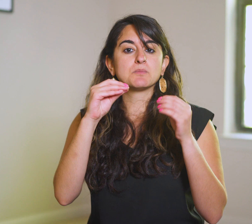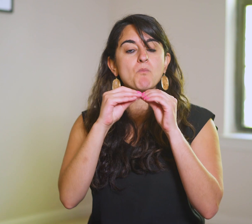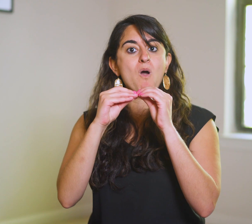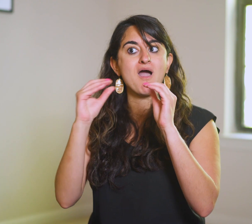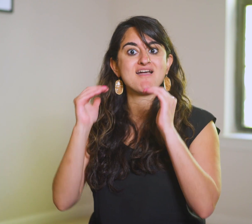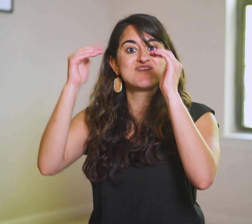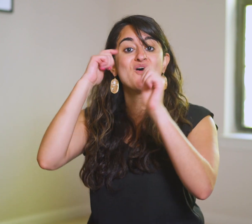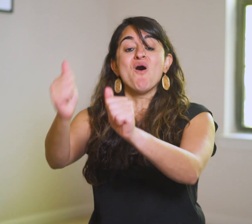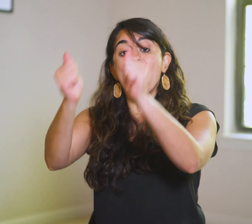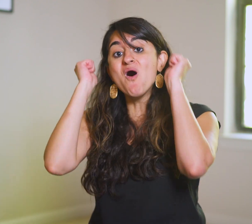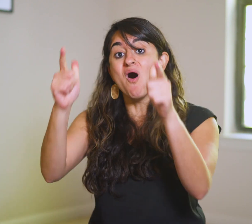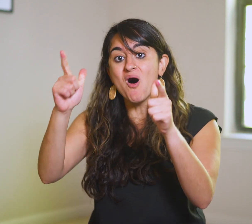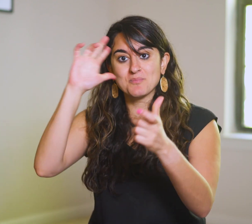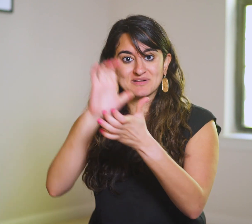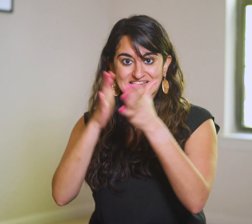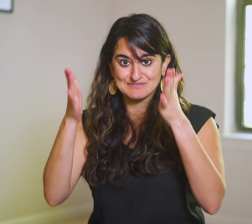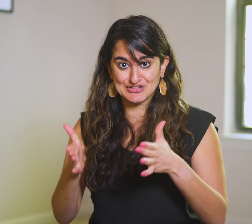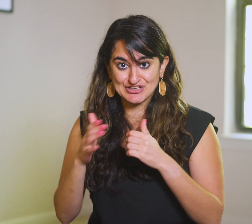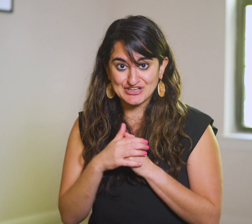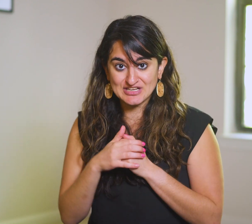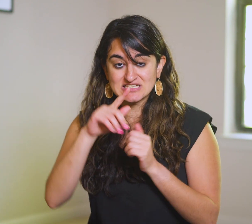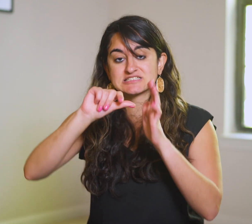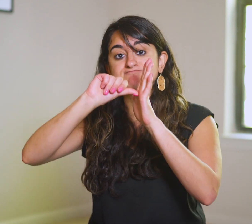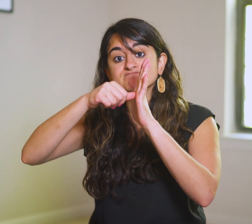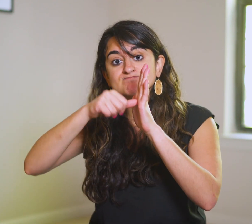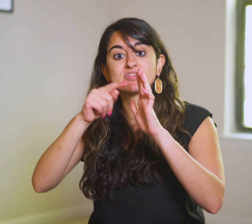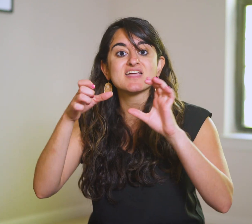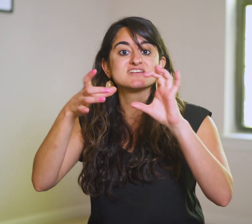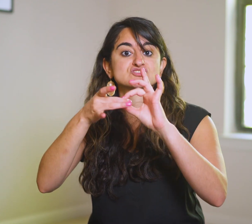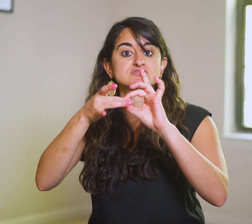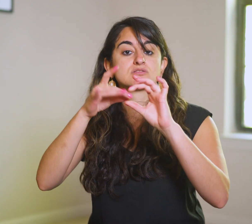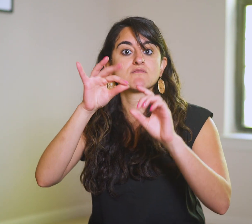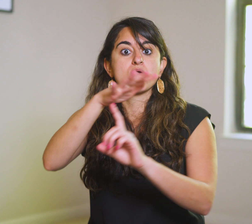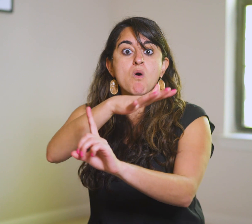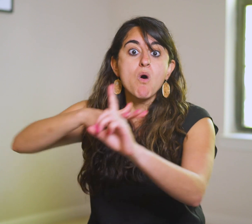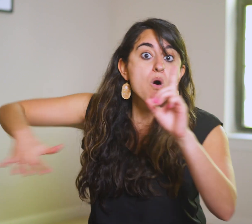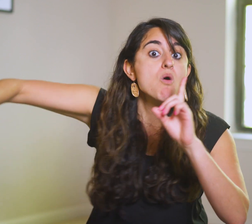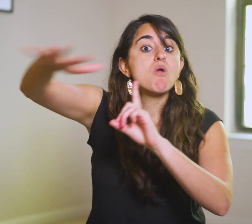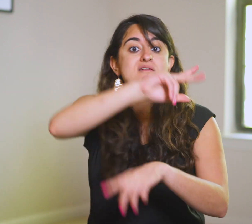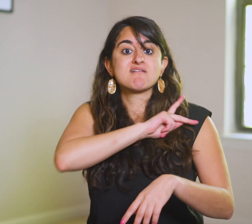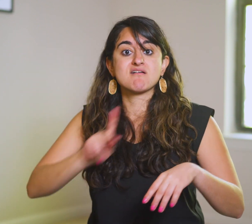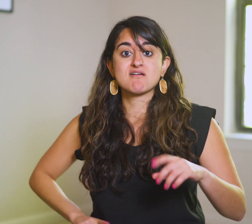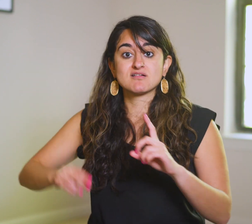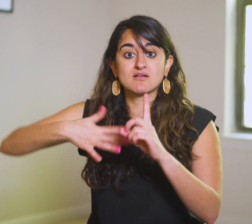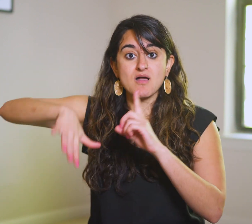and more of an upgrade for all believers. He emphasizes the connection of the Kingdom